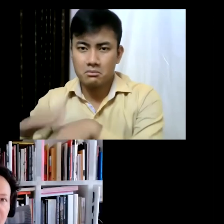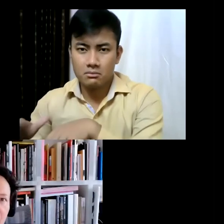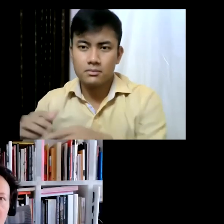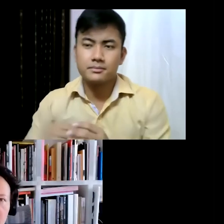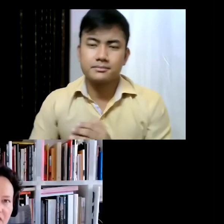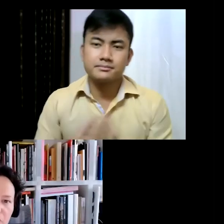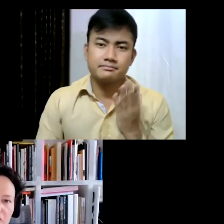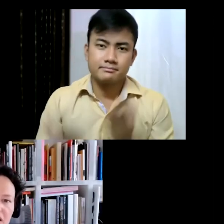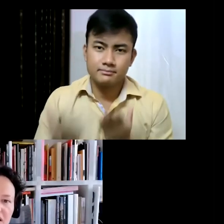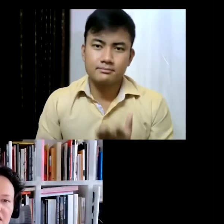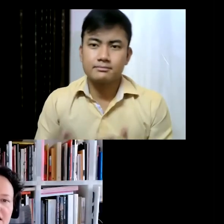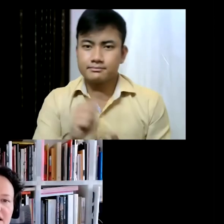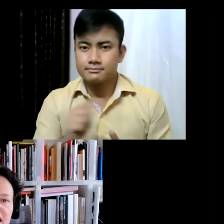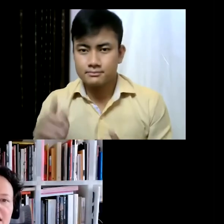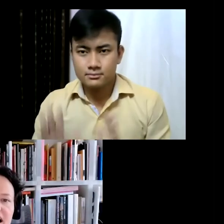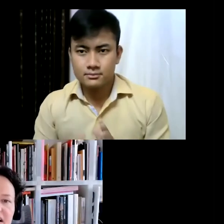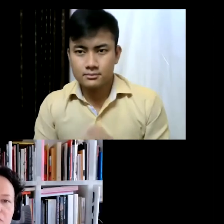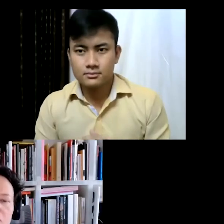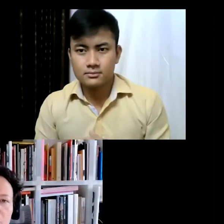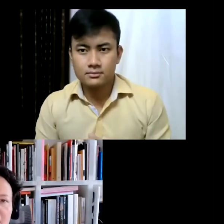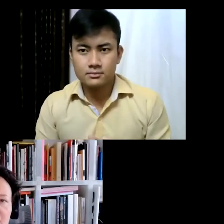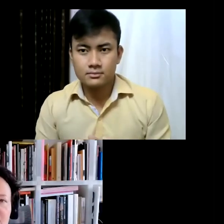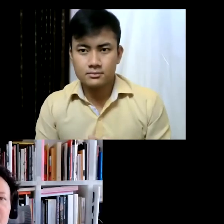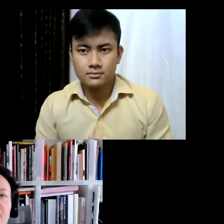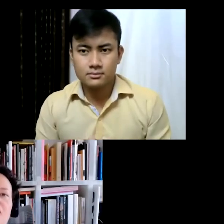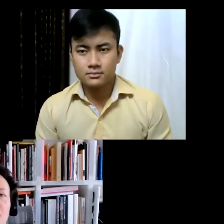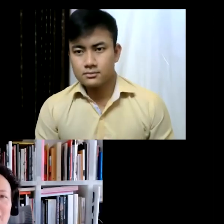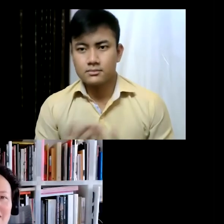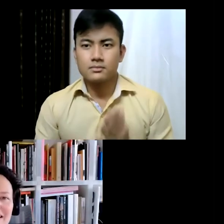done before... in fact, we don't necessarily like to work with artists that have a lot of public